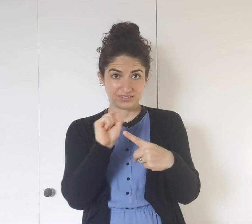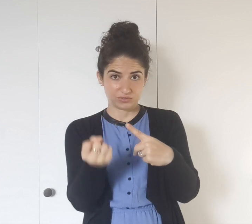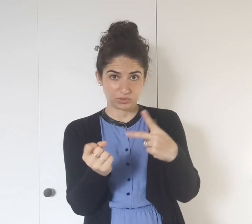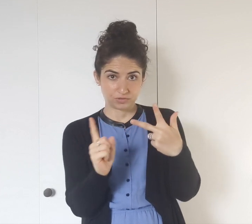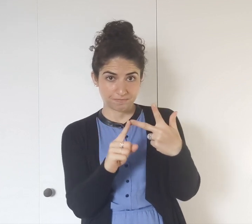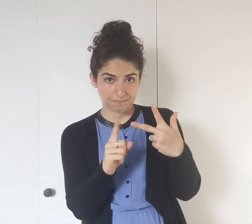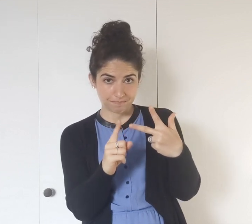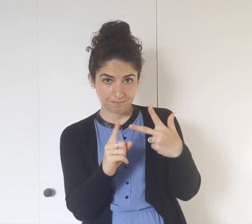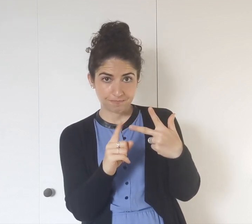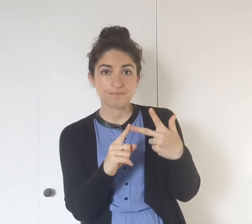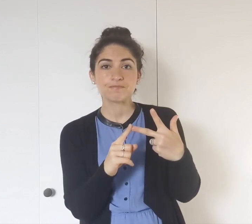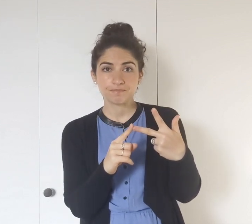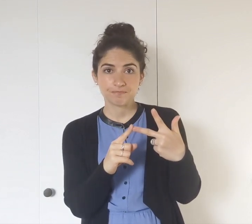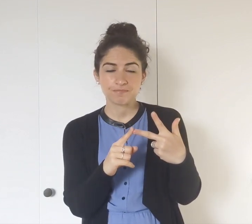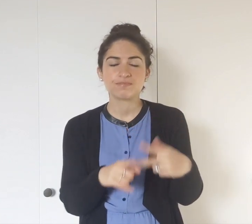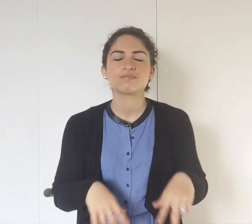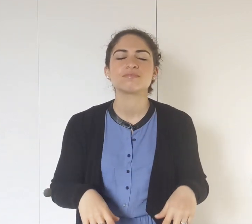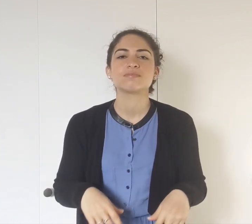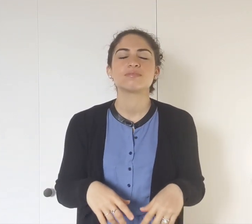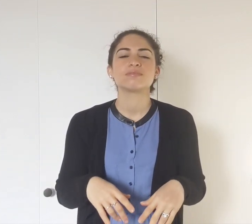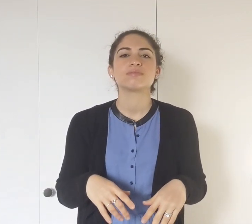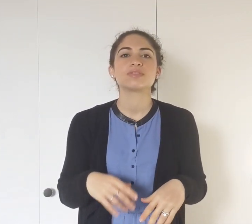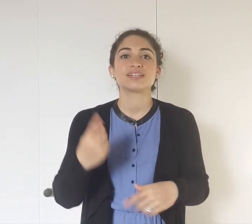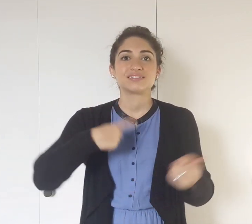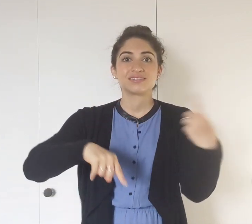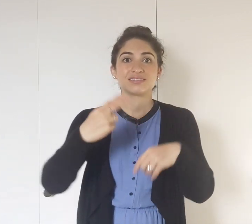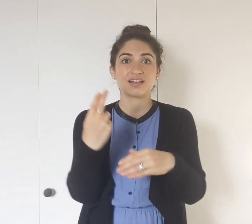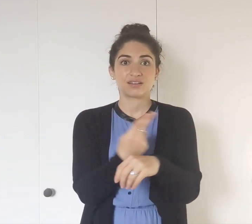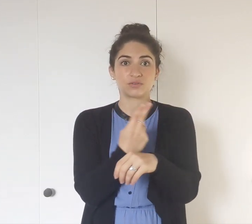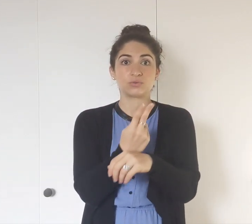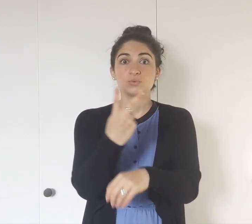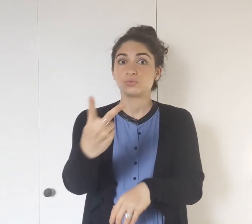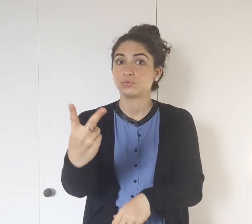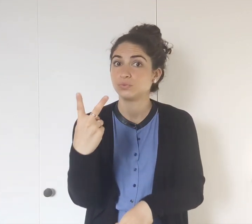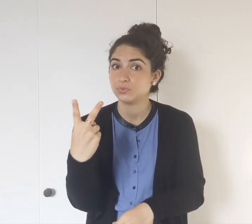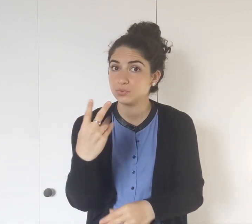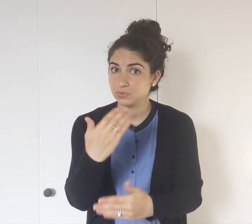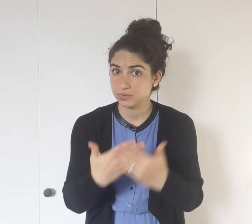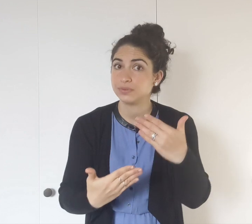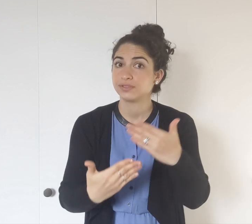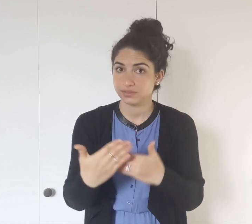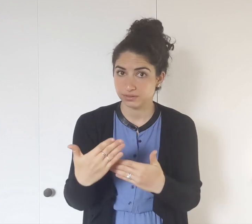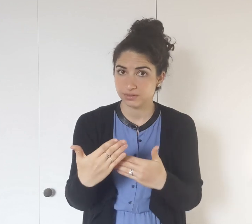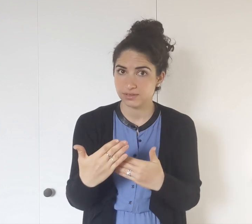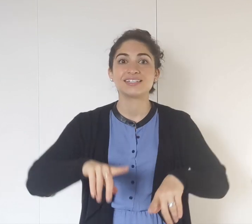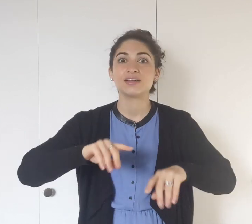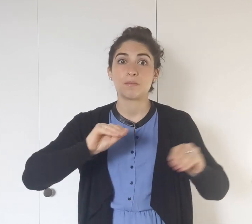In the third situation, the sign uses two hands,